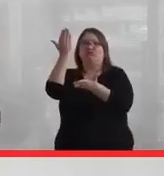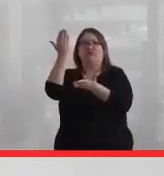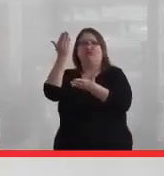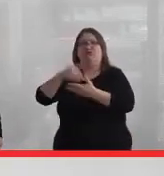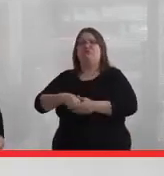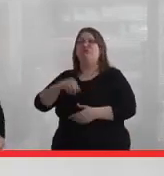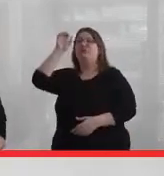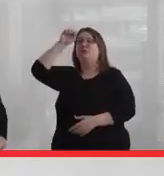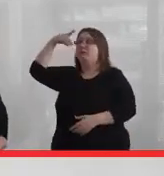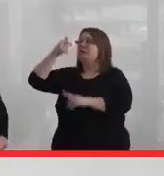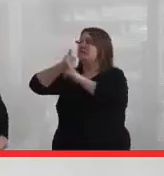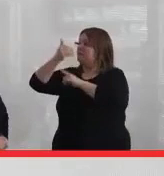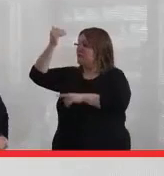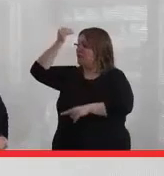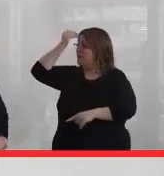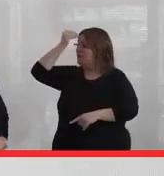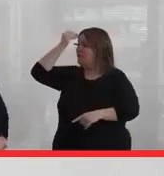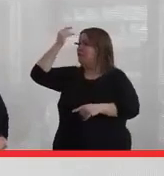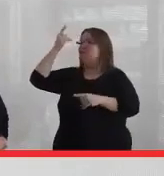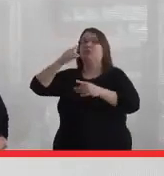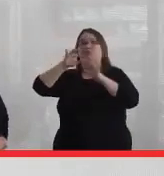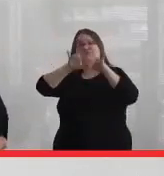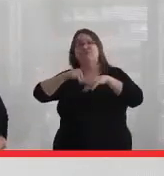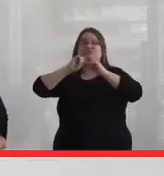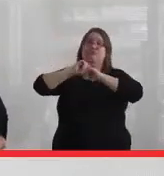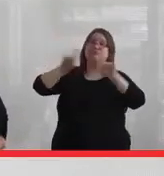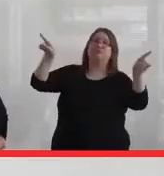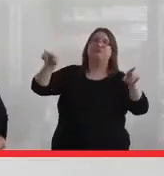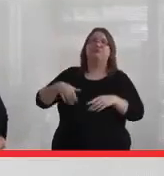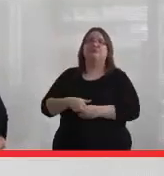The prime minister knew before his press release that